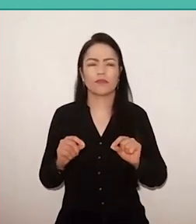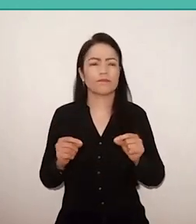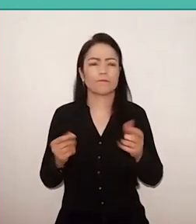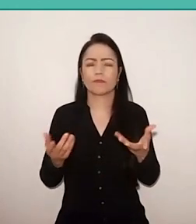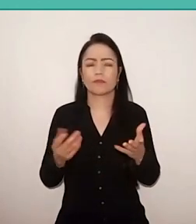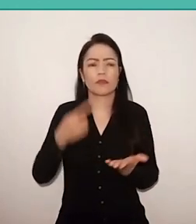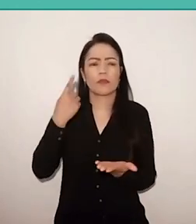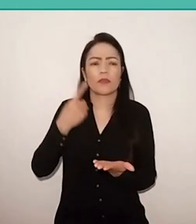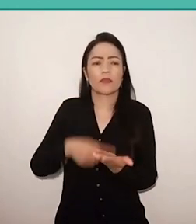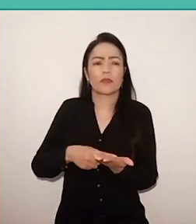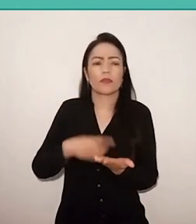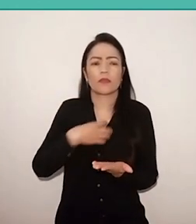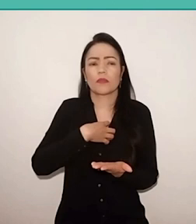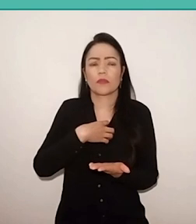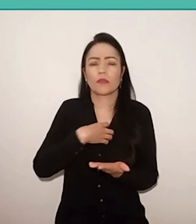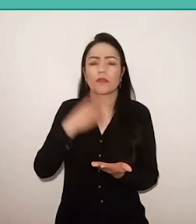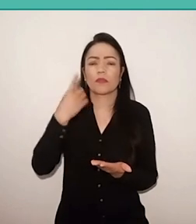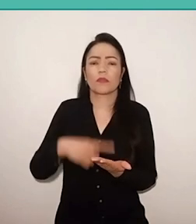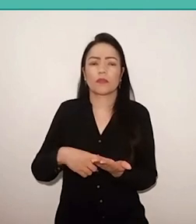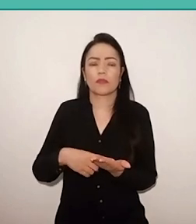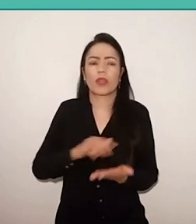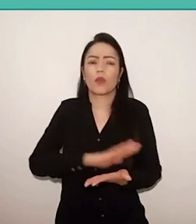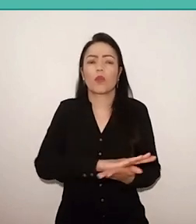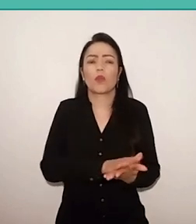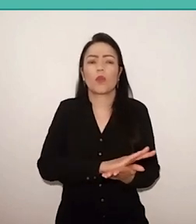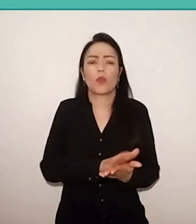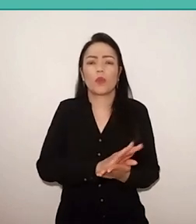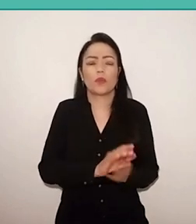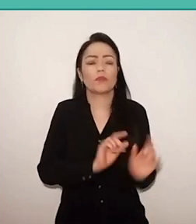with oppressed sectors of the society he lived in,